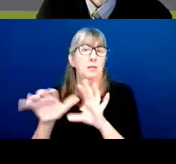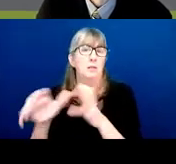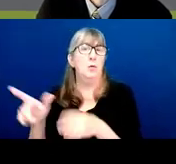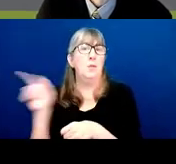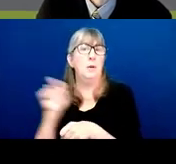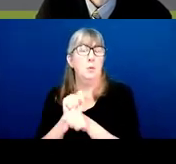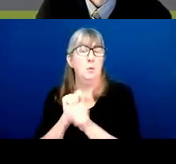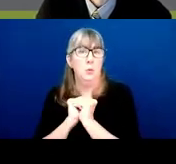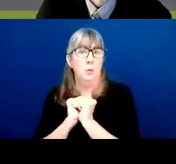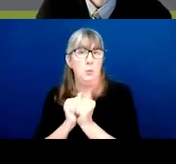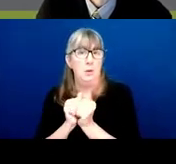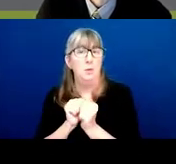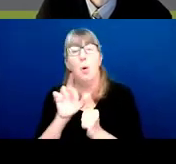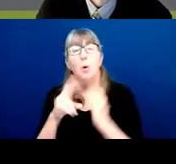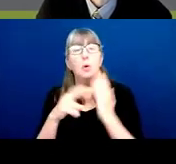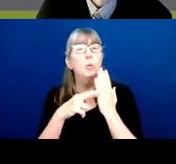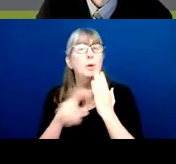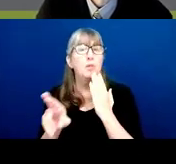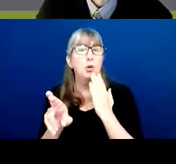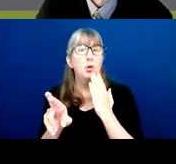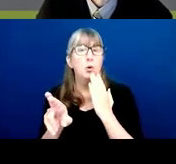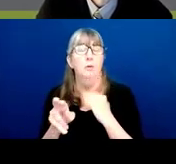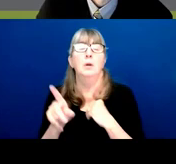Or just the term referral will get them to the correct group.